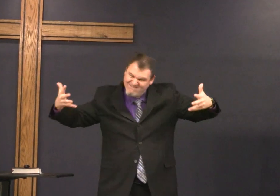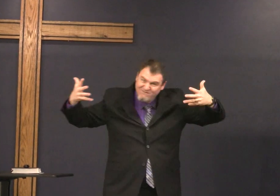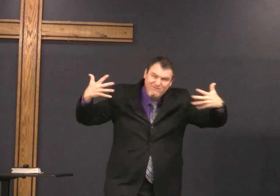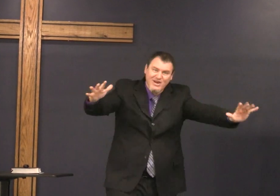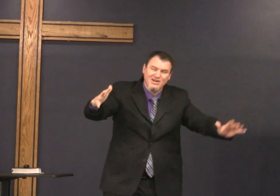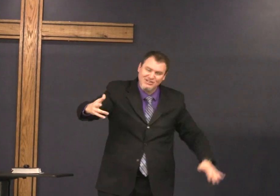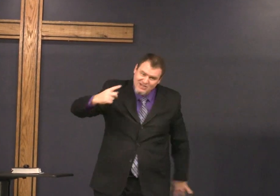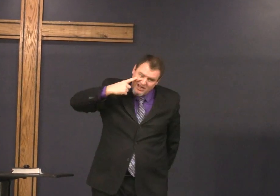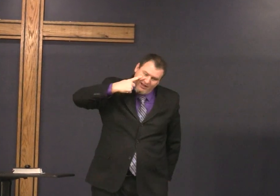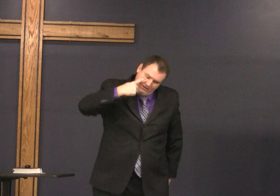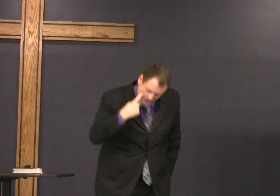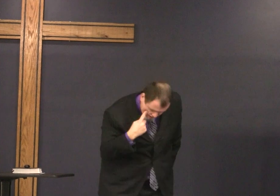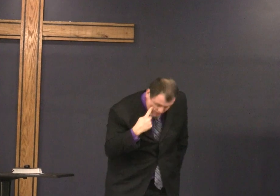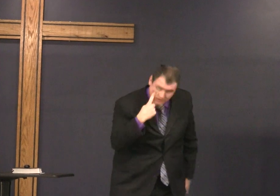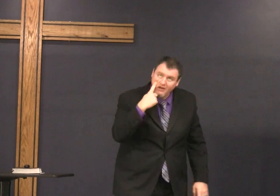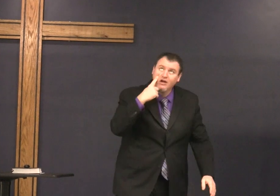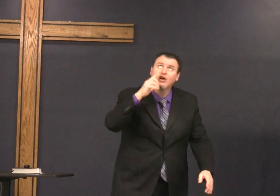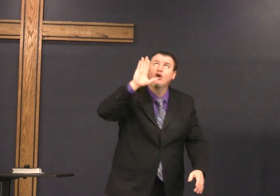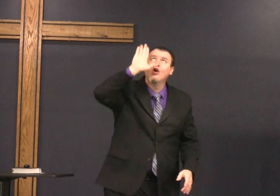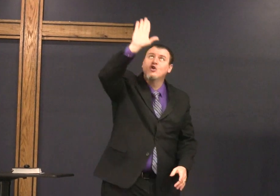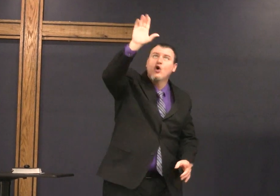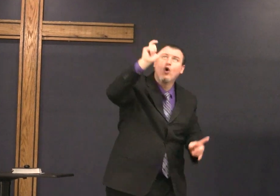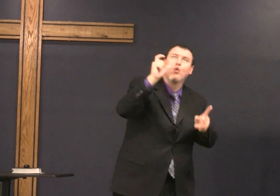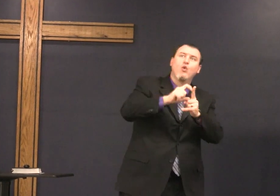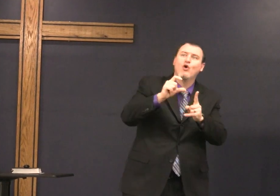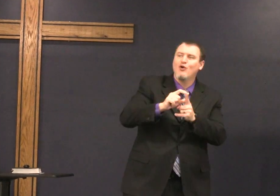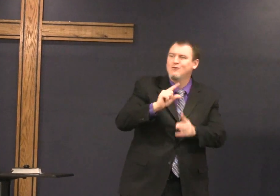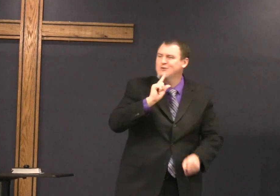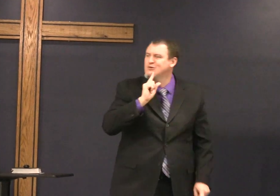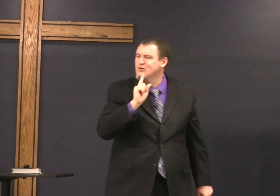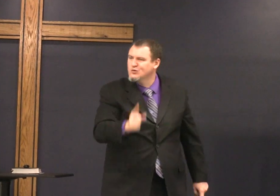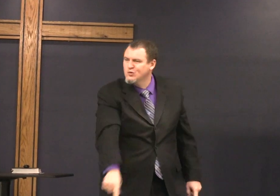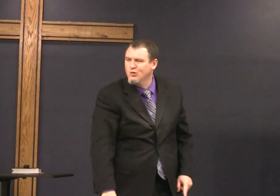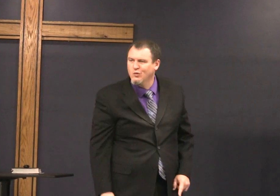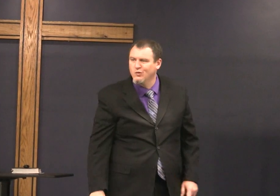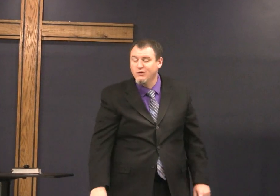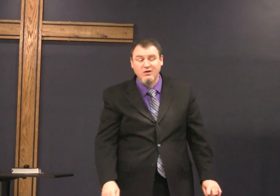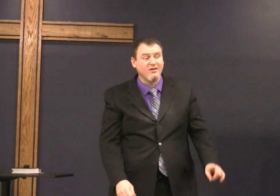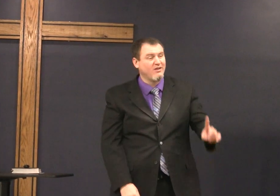he says fine because I finally has seen your word come true